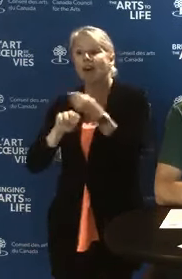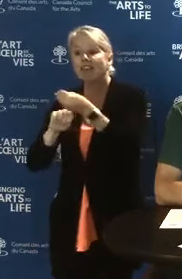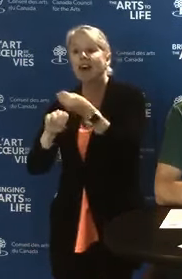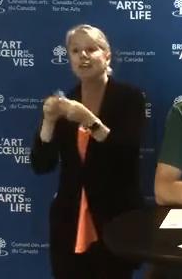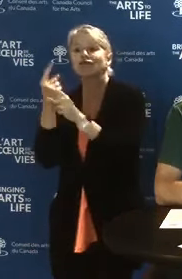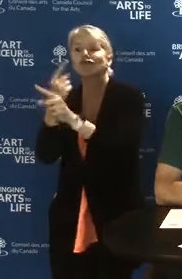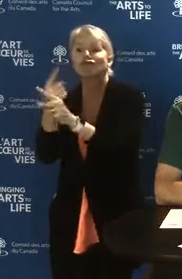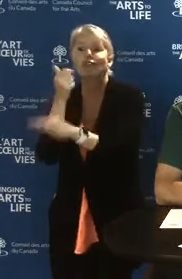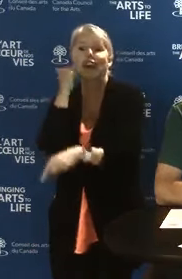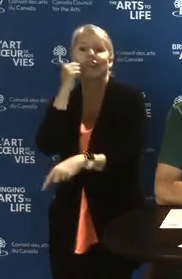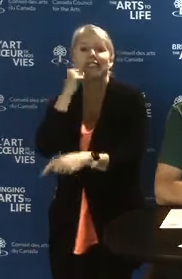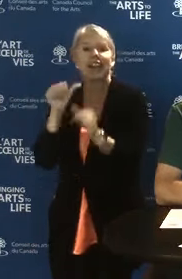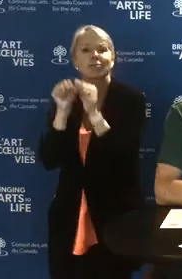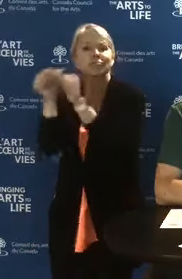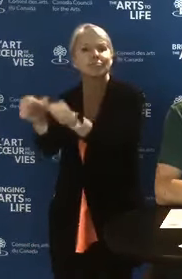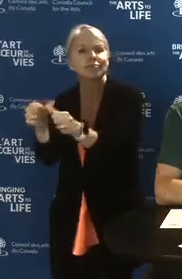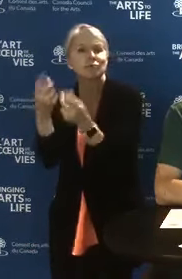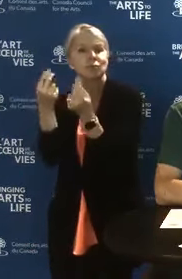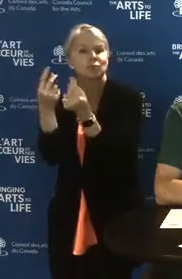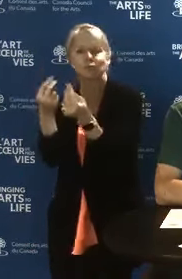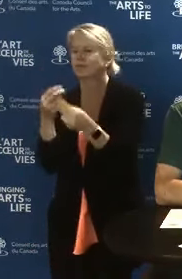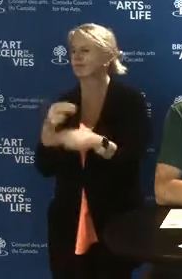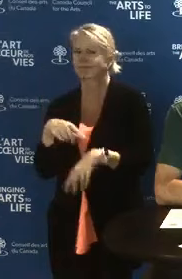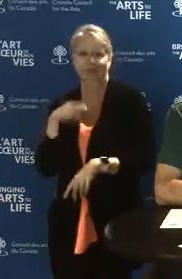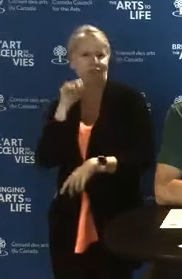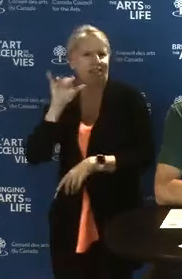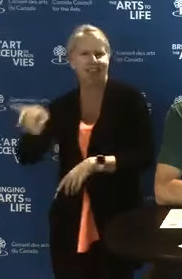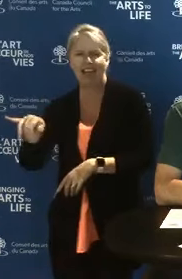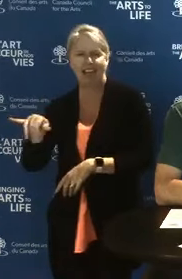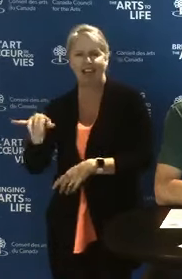So, what is the fund for? Why don't we discuss this next?